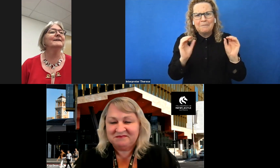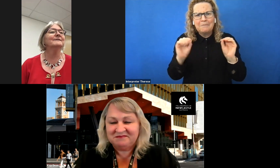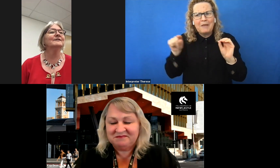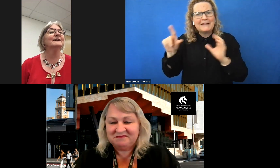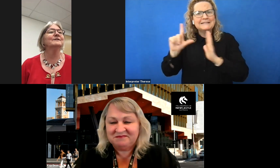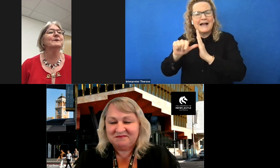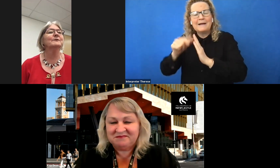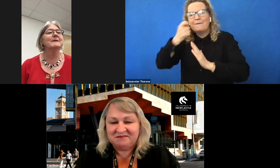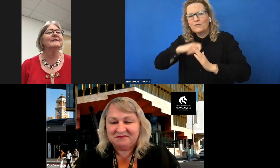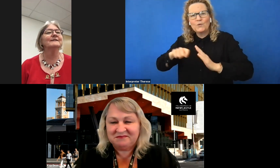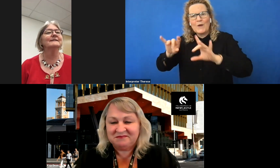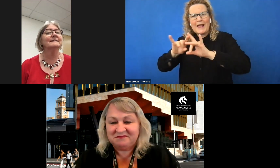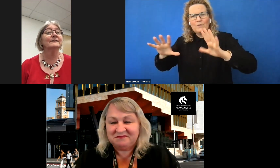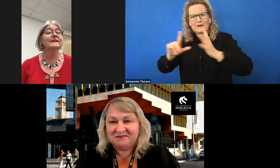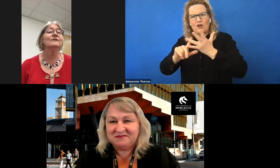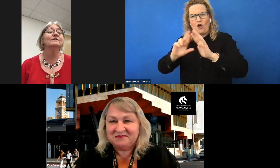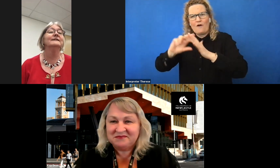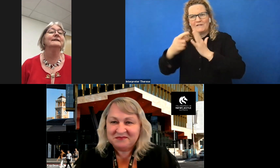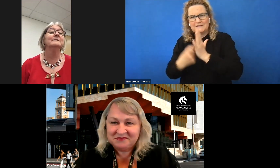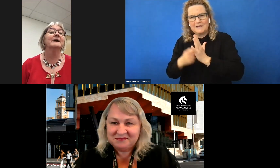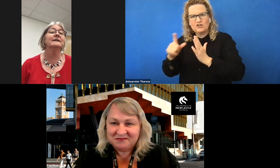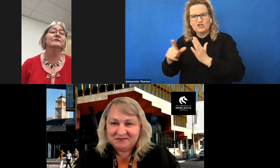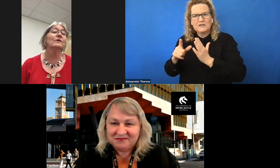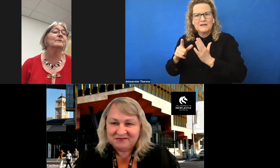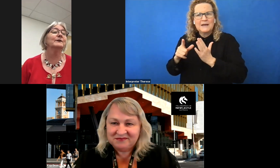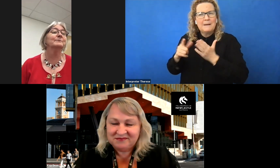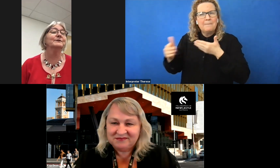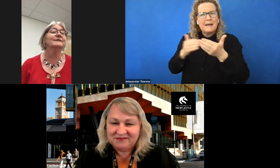Eventually she went on to manage the assistive technology team back in the time when computers